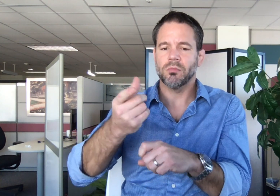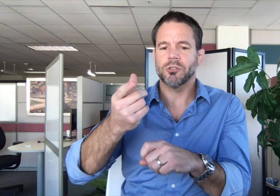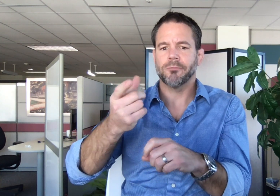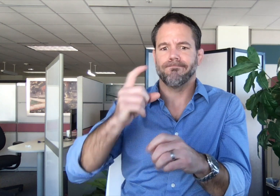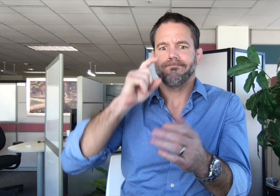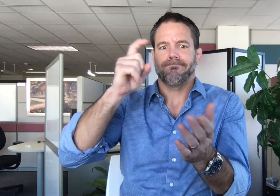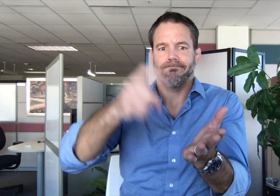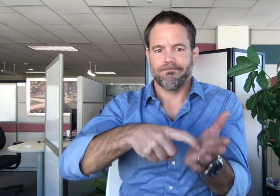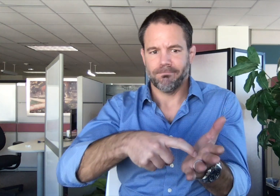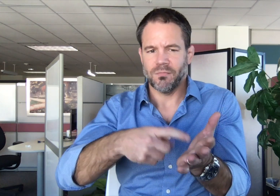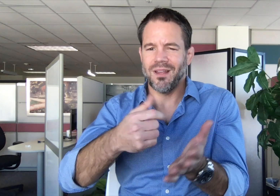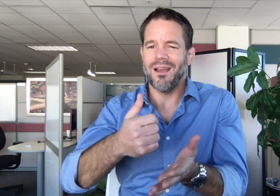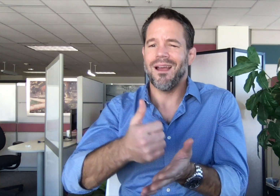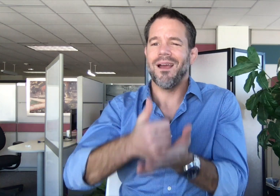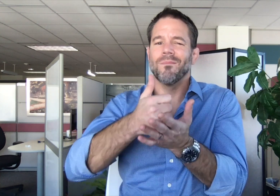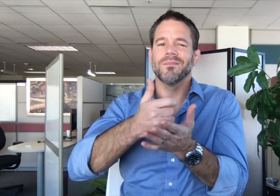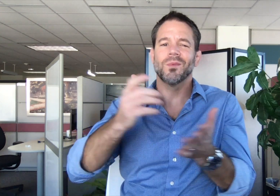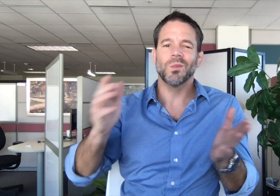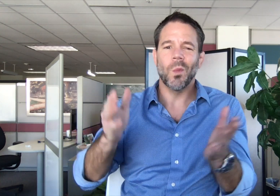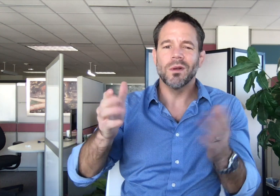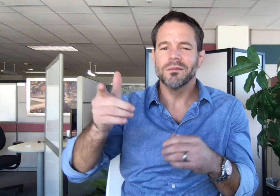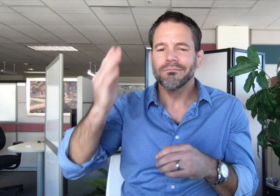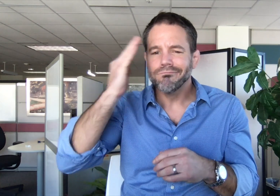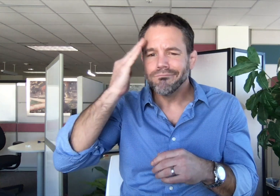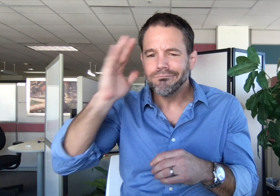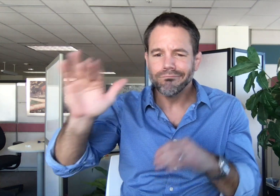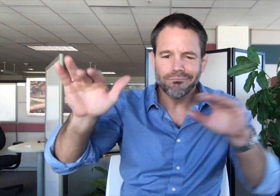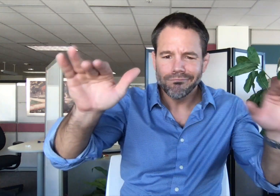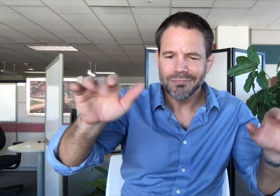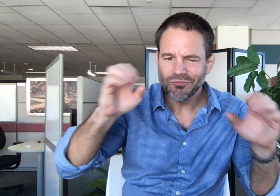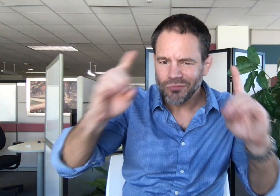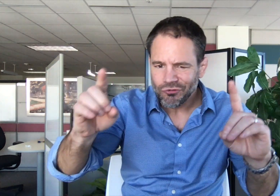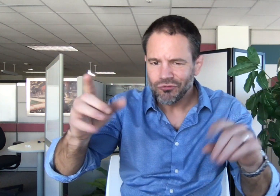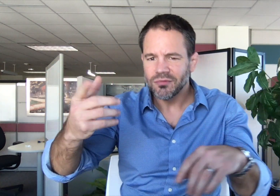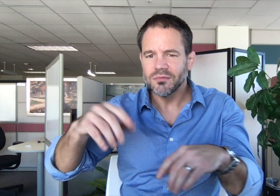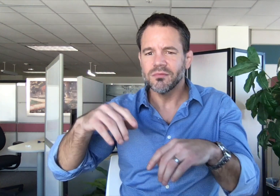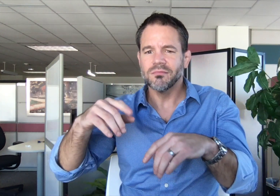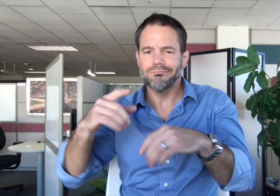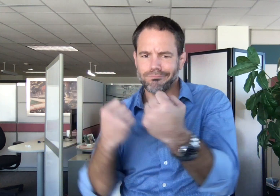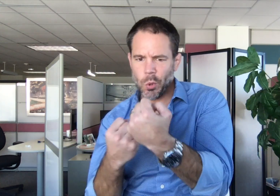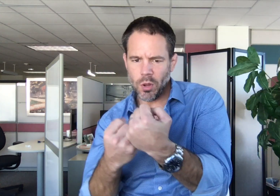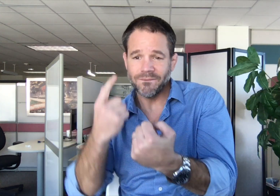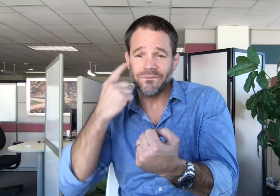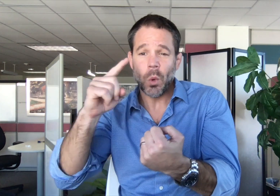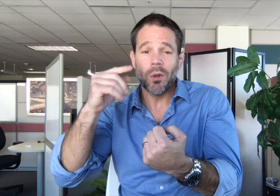to help promote awareness and advocate for landscape improvements